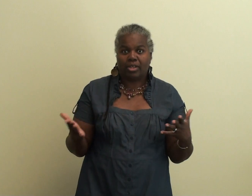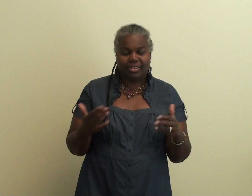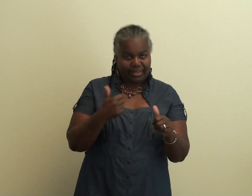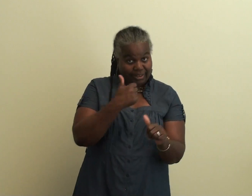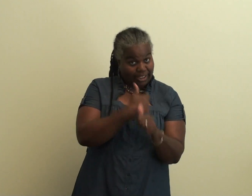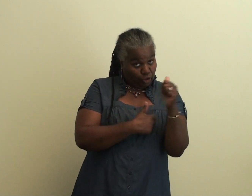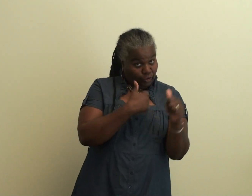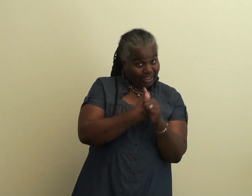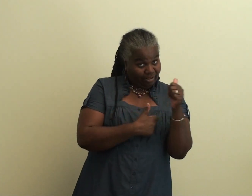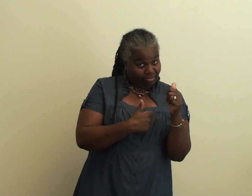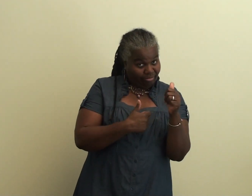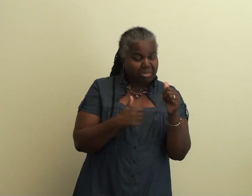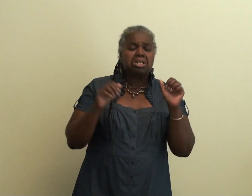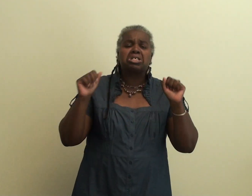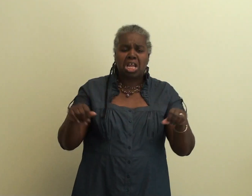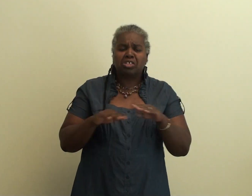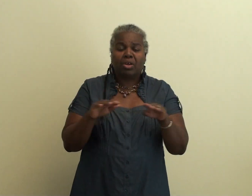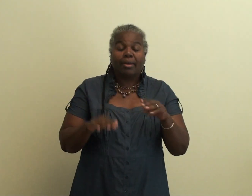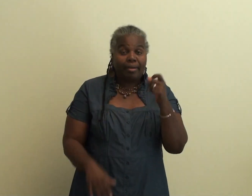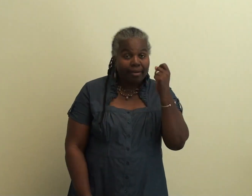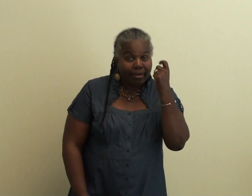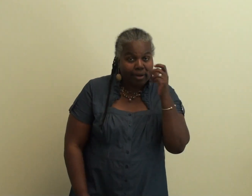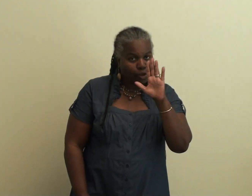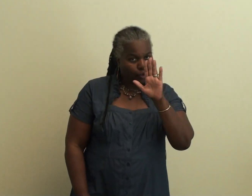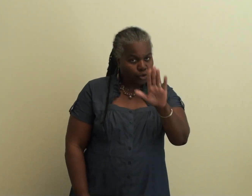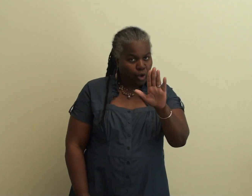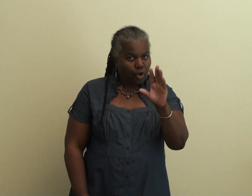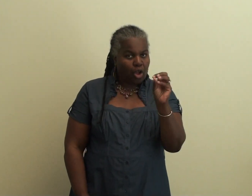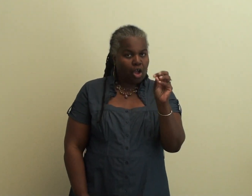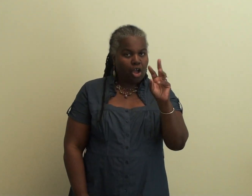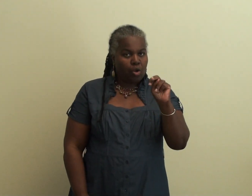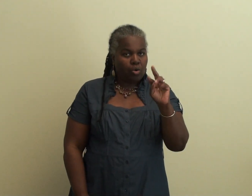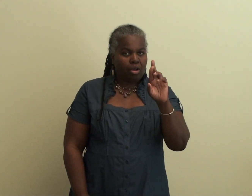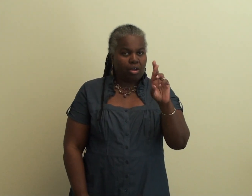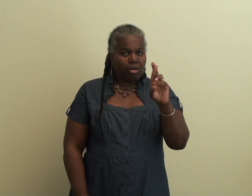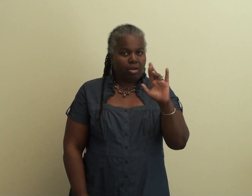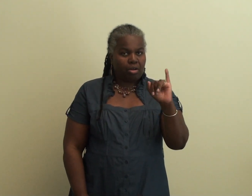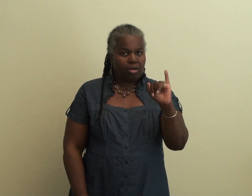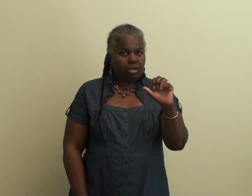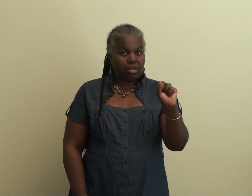If there's a red warning flag that means there are dangerous currents and to swim at your